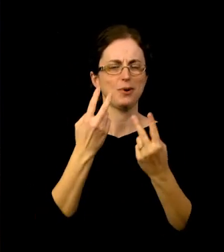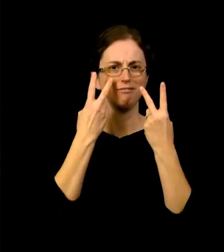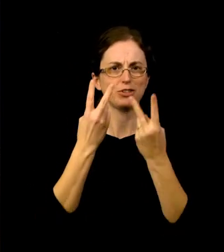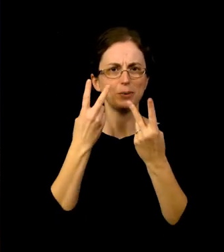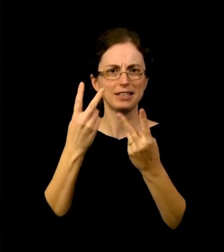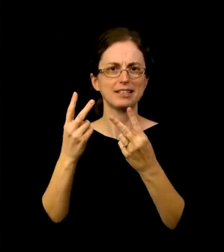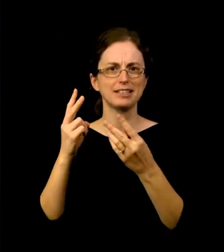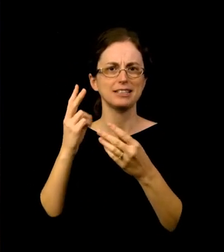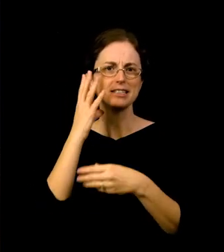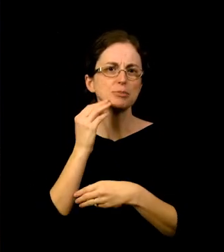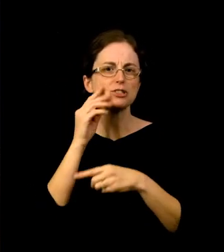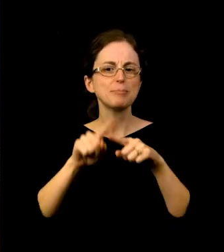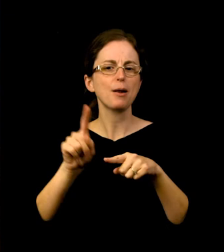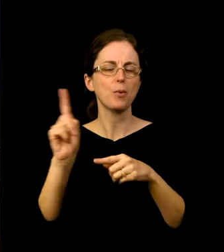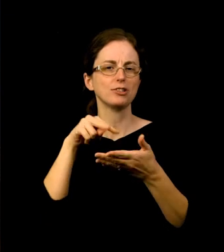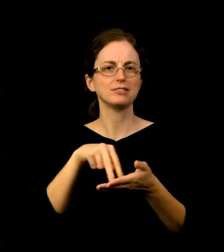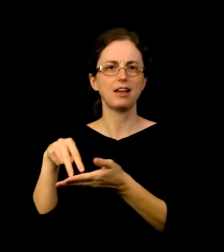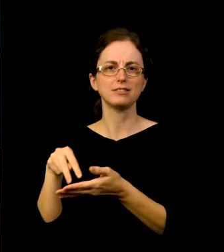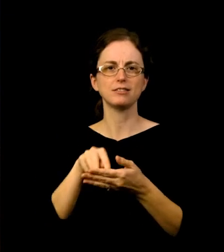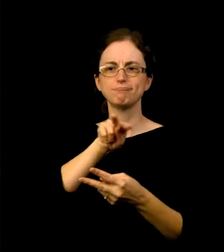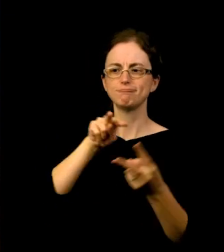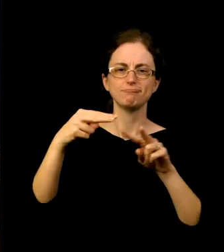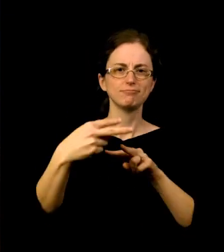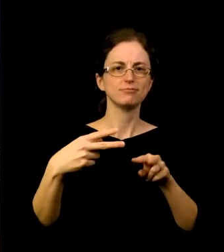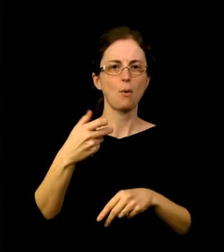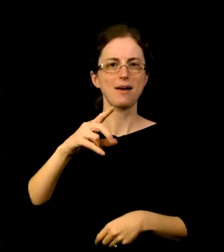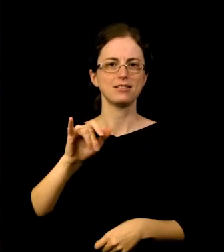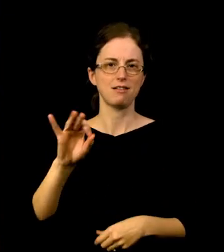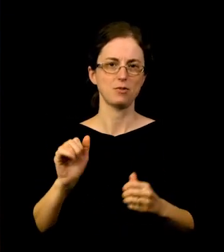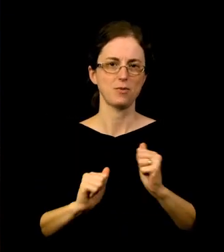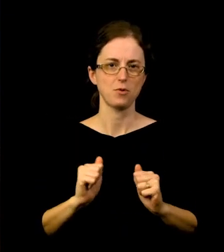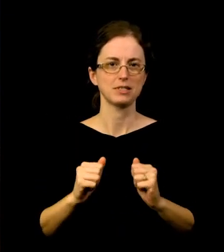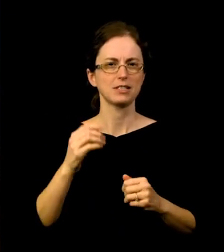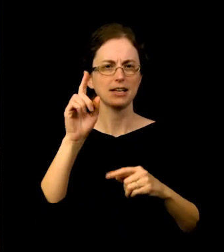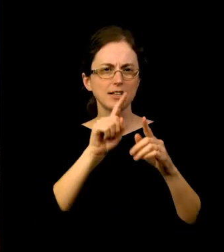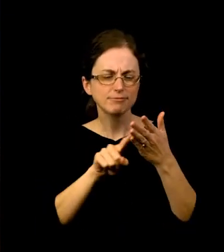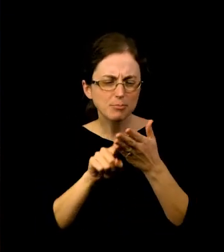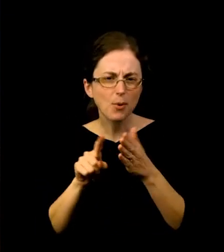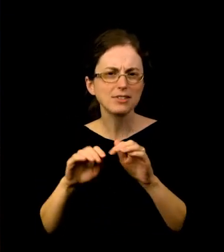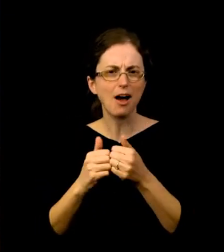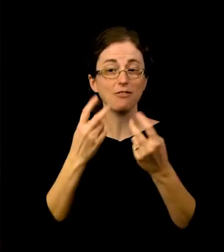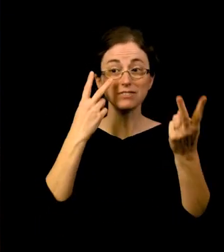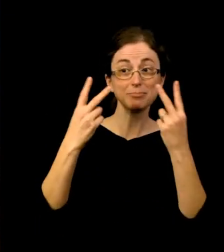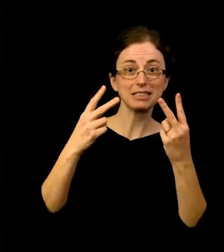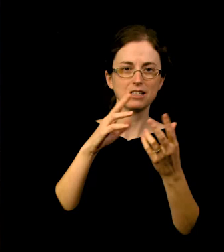Opacity of Performance explores how visibility and invisibility impact both the performers’ and the audiences’ experience;